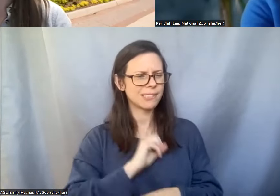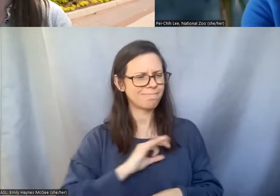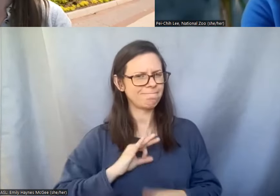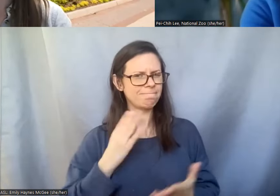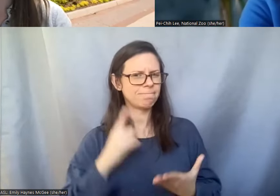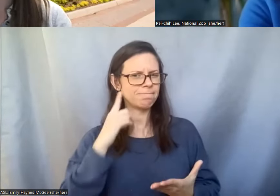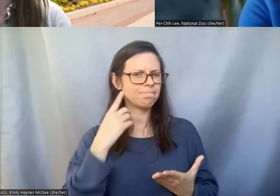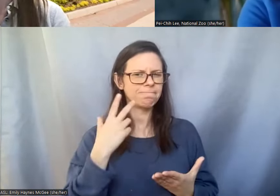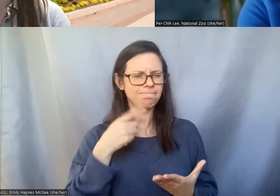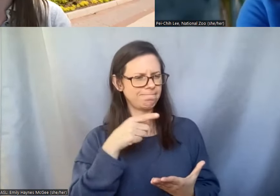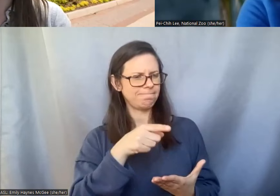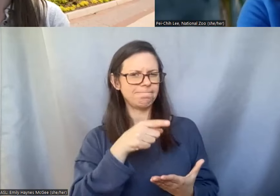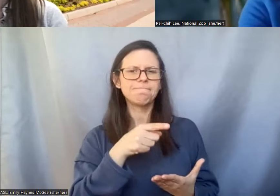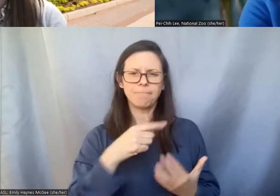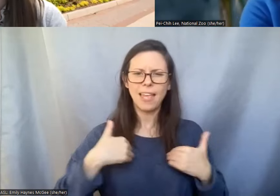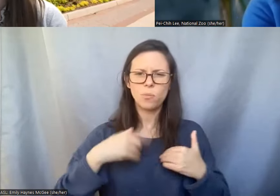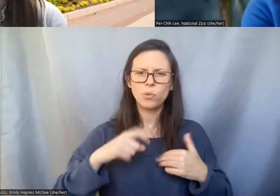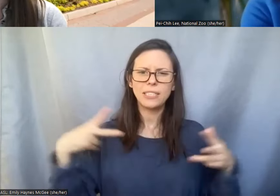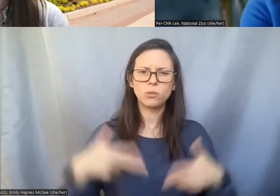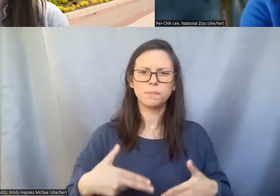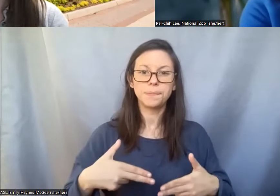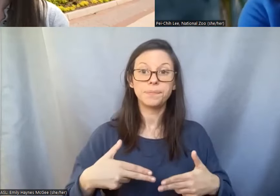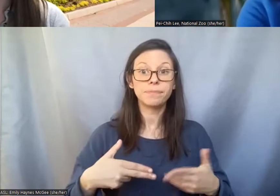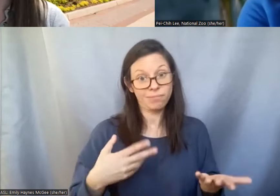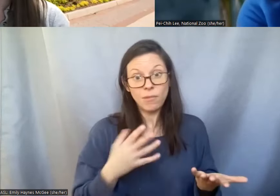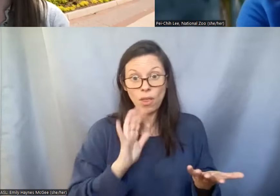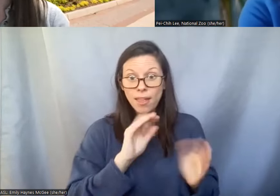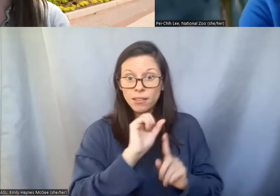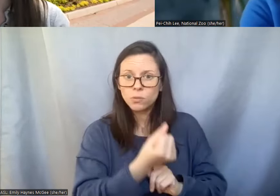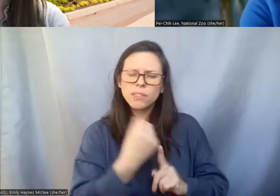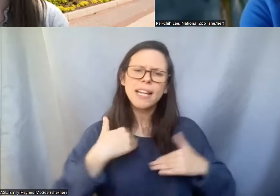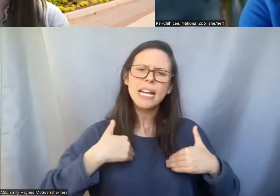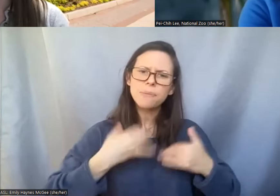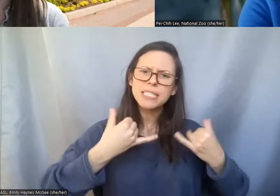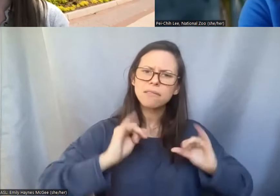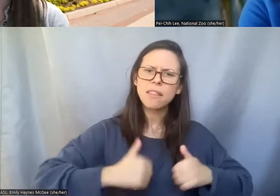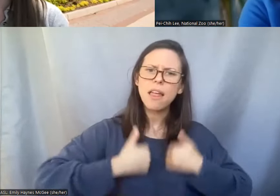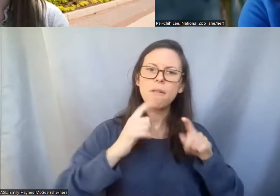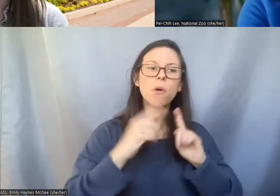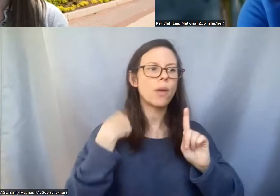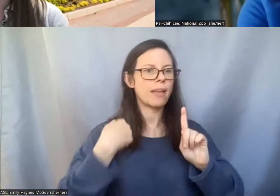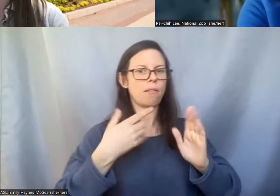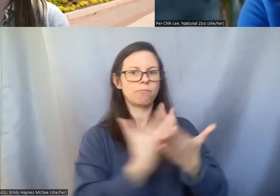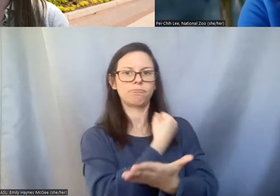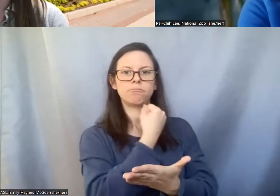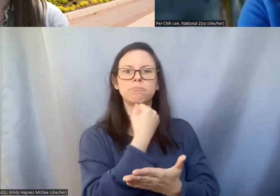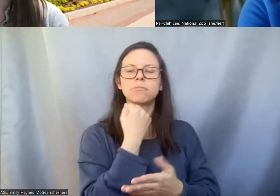spayed or neutered. So in that case the animal still alive, but we get to get their tissue and we also